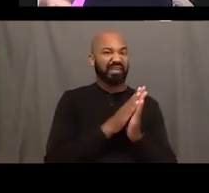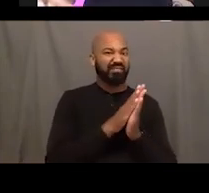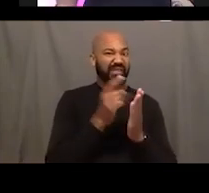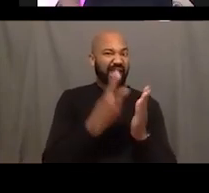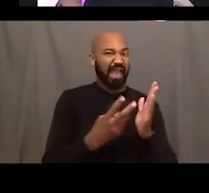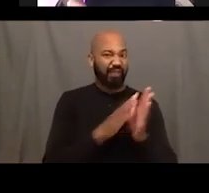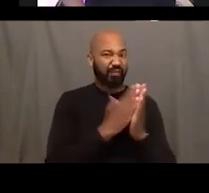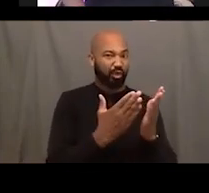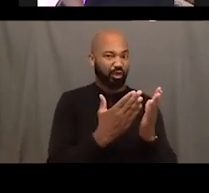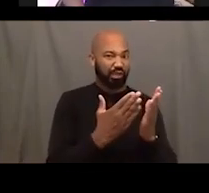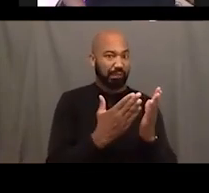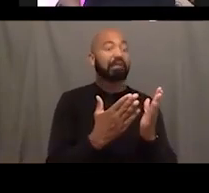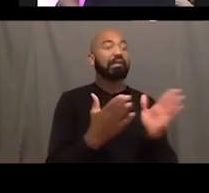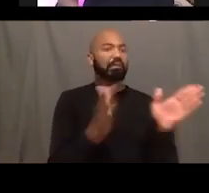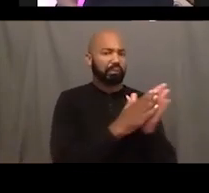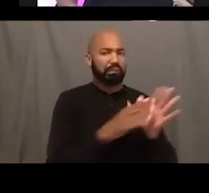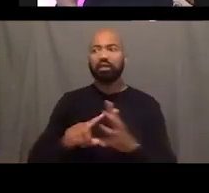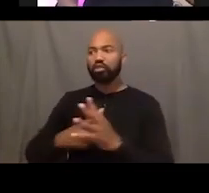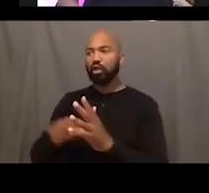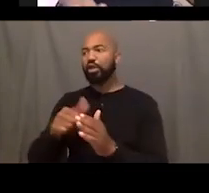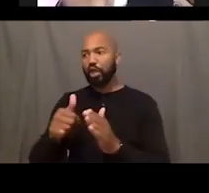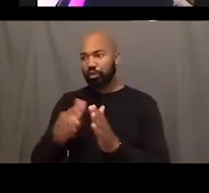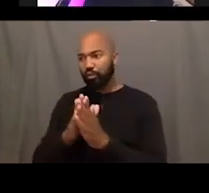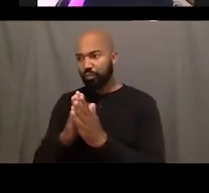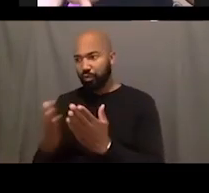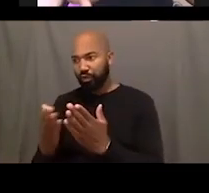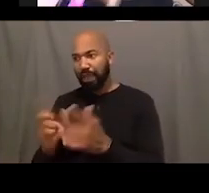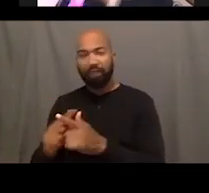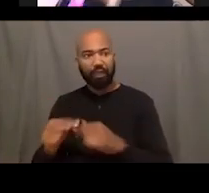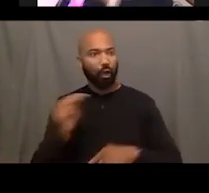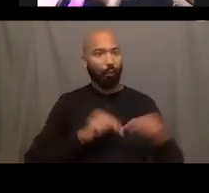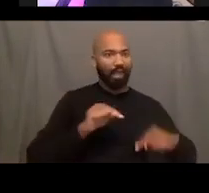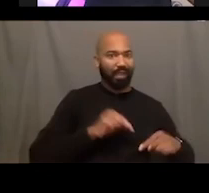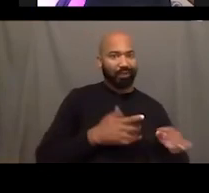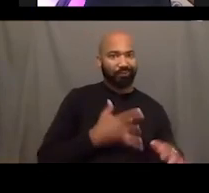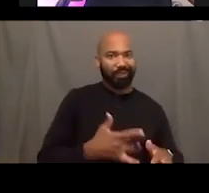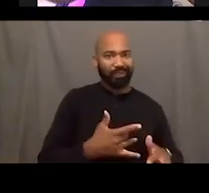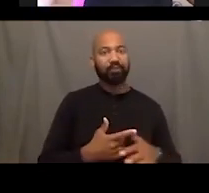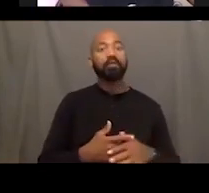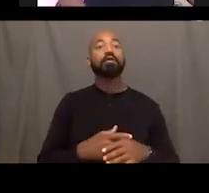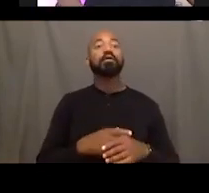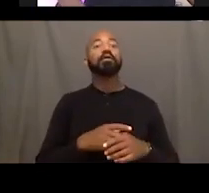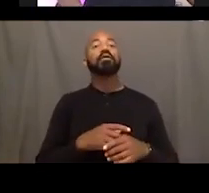So I'm reading that one. Reading rereading Janet Mocks book again